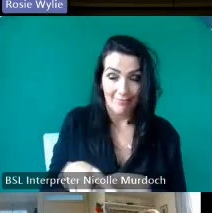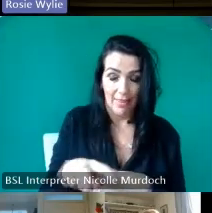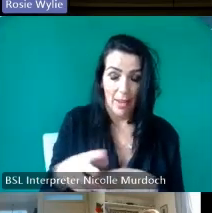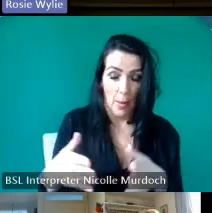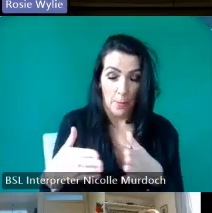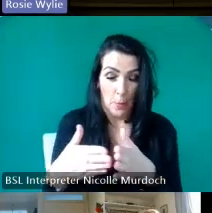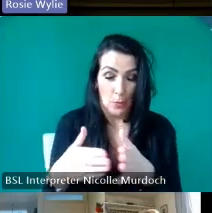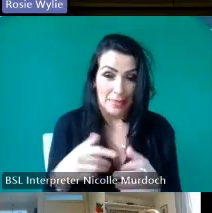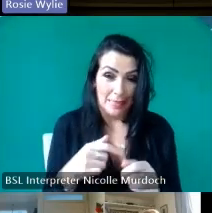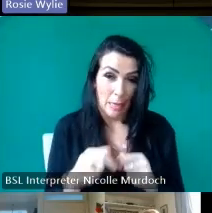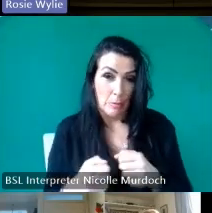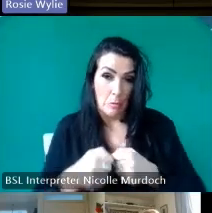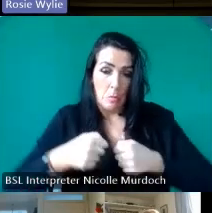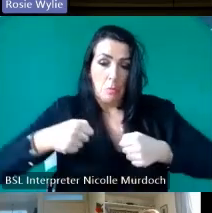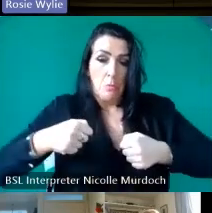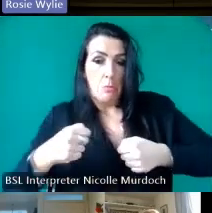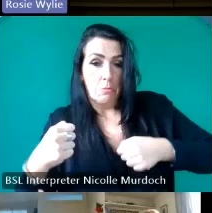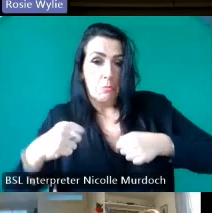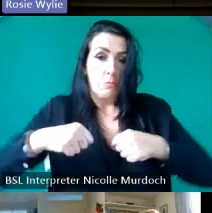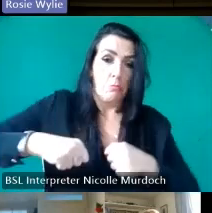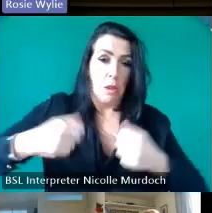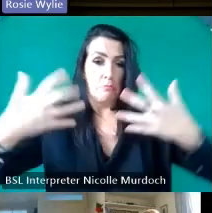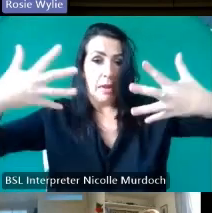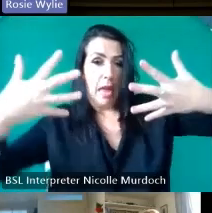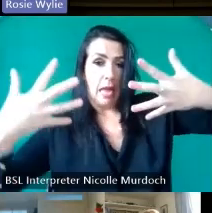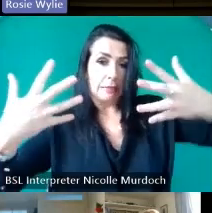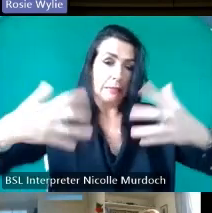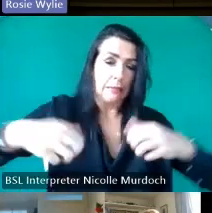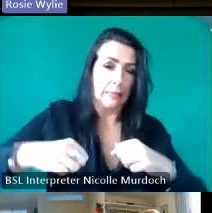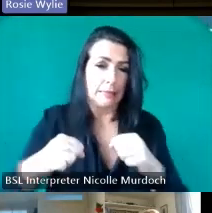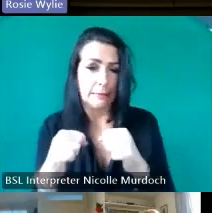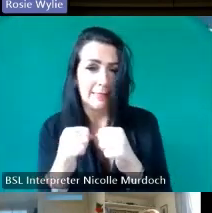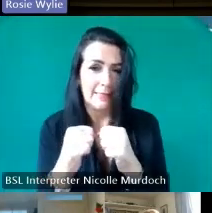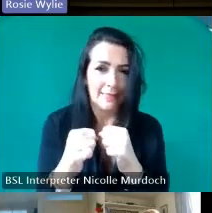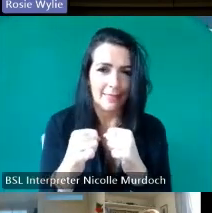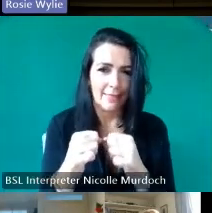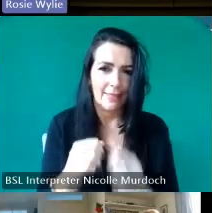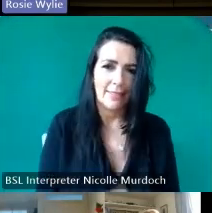side of size of his hands in the end Lawrence just tucked his shoulder right behind the F